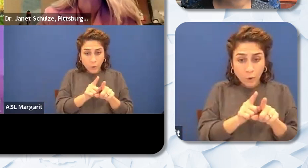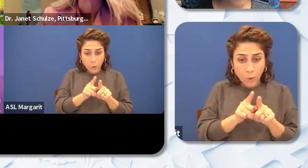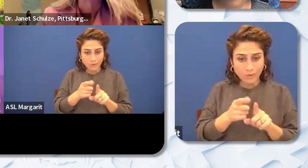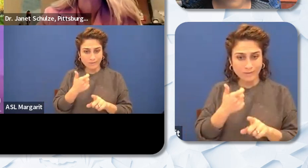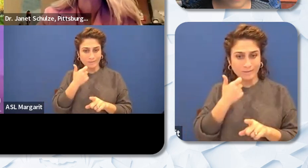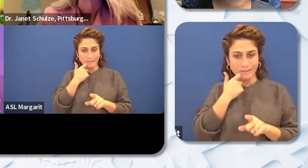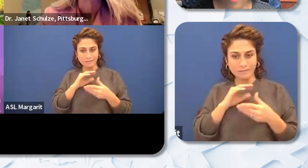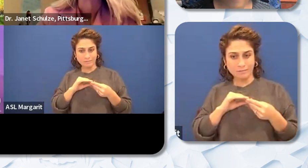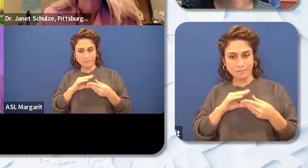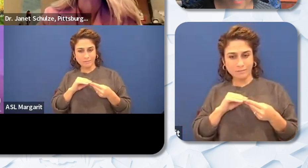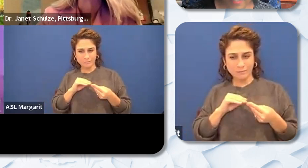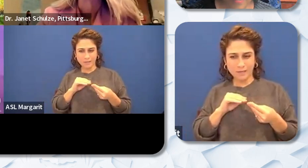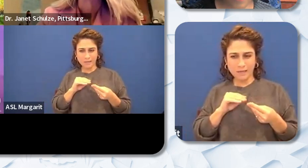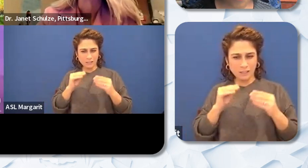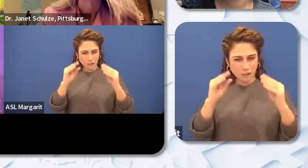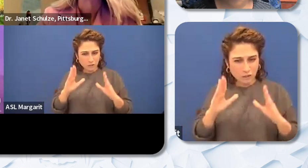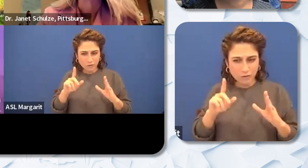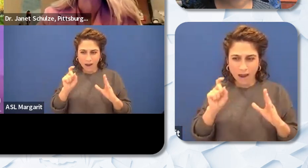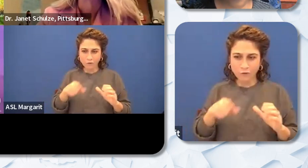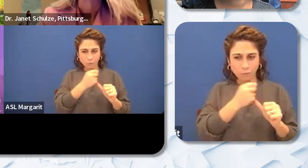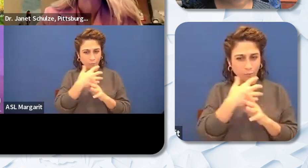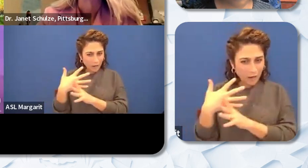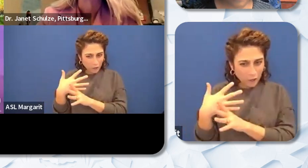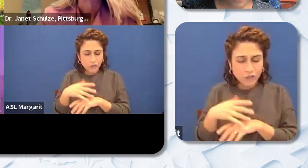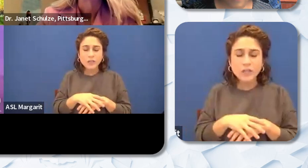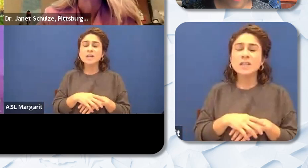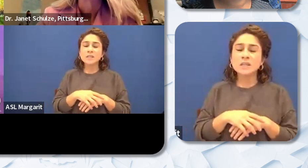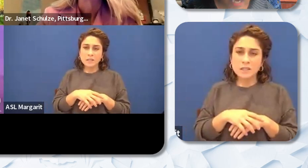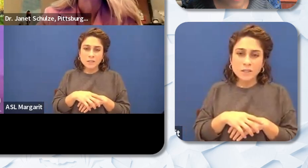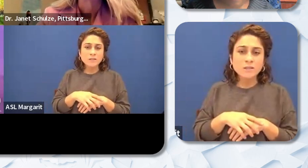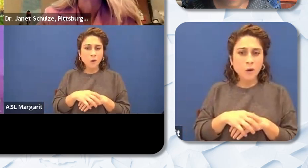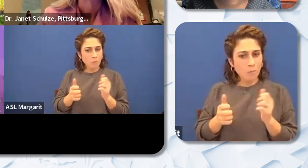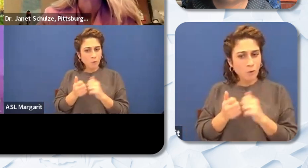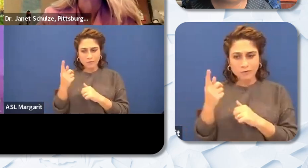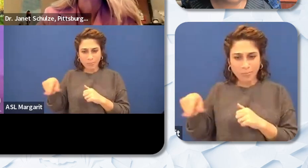Most of this doesn't have that money to you know going to especially Black and brown